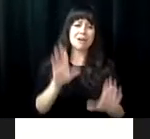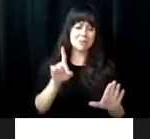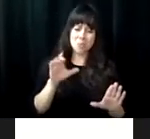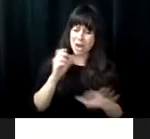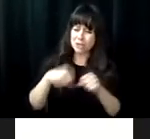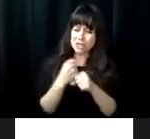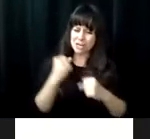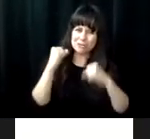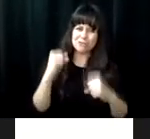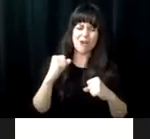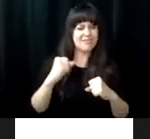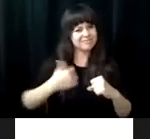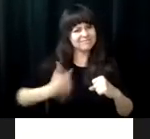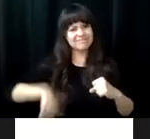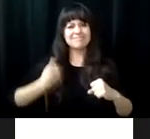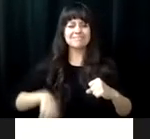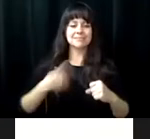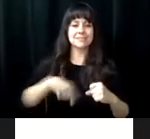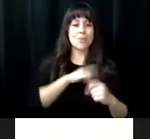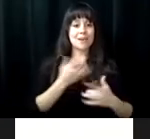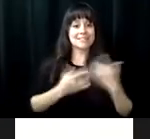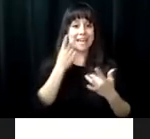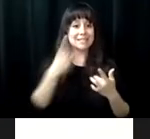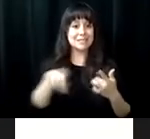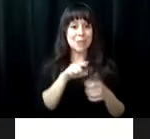doing a lot of stuff outdoors. We love y'all, it's awesome that y'all